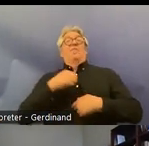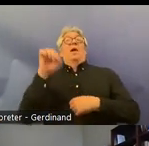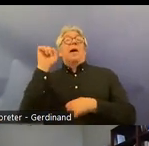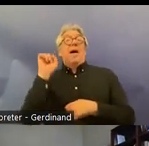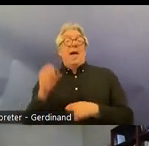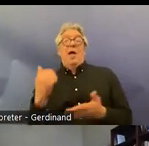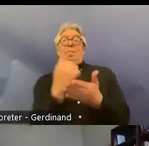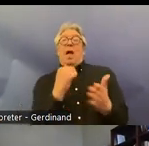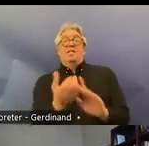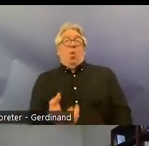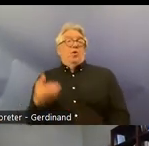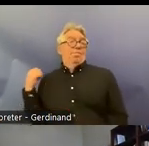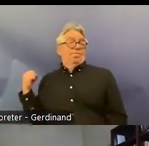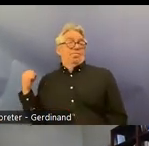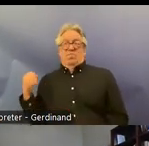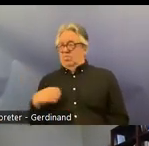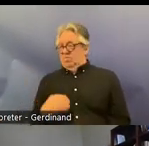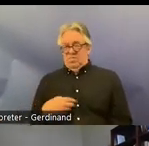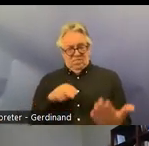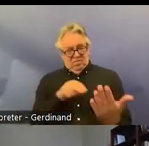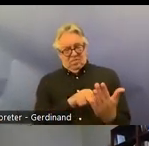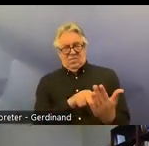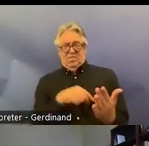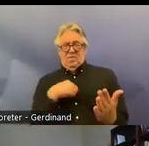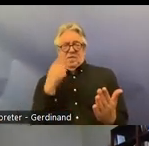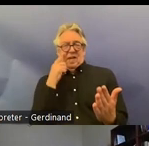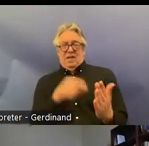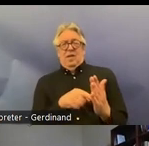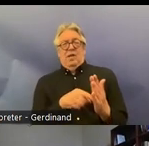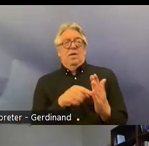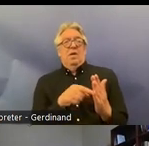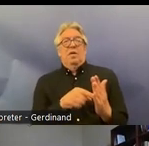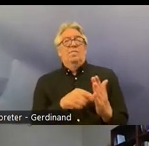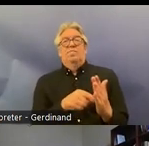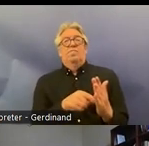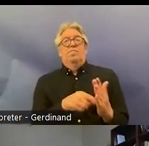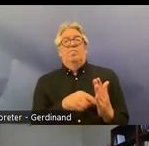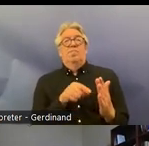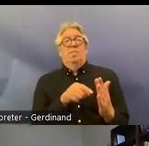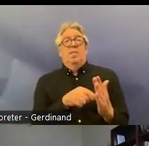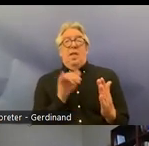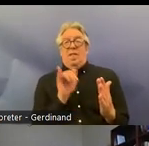passport we find that that particular Pro provision is fundamentally uh not